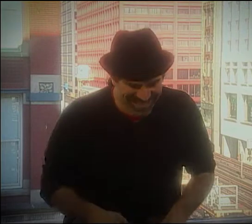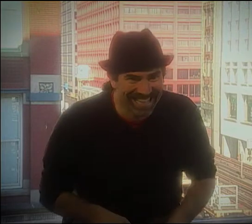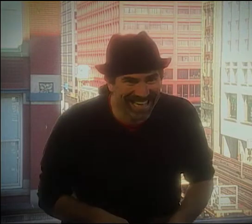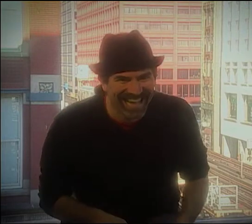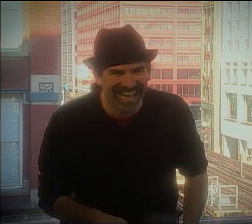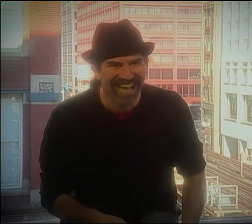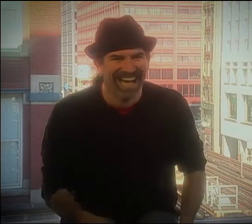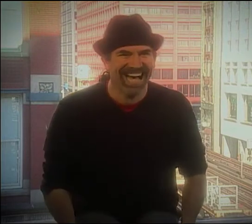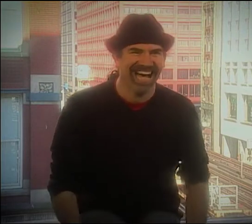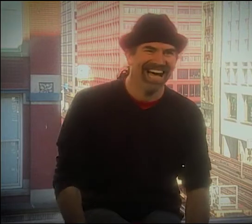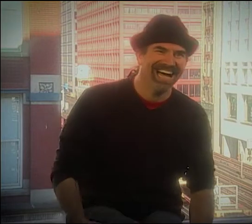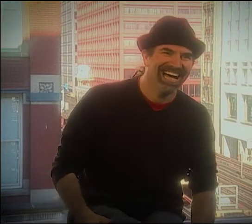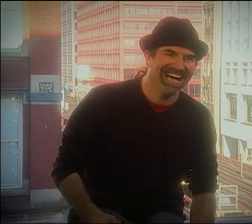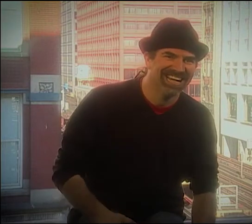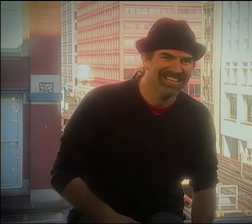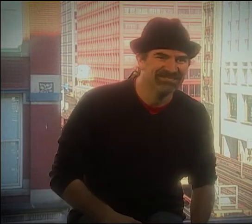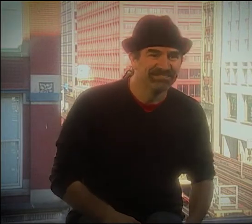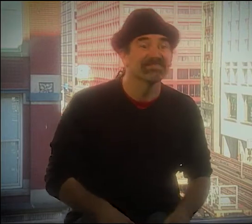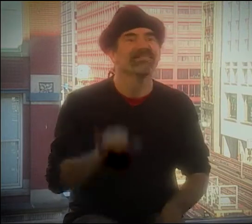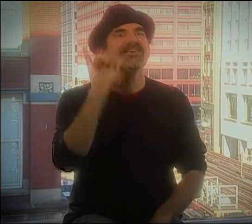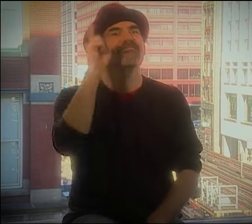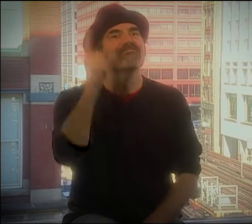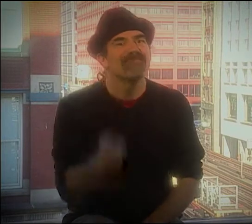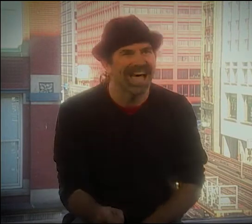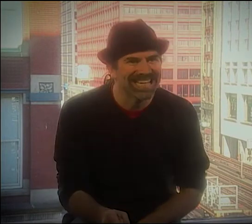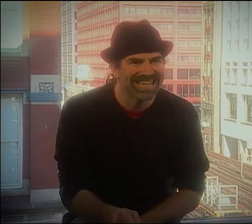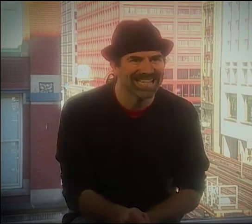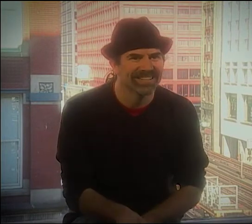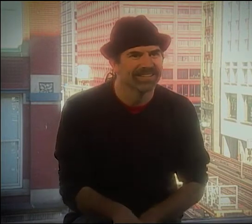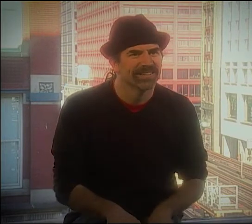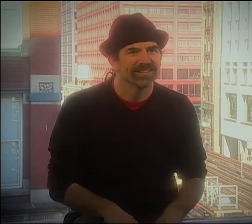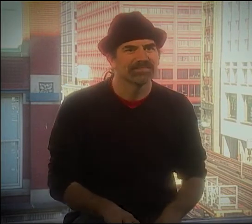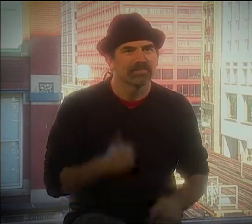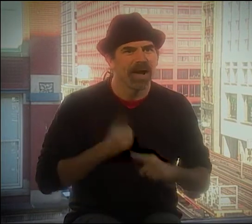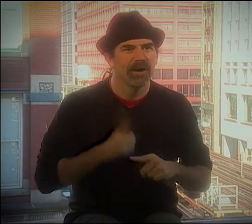I DON'T KNOW. WAS HE JUST MAKING IT UP OR WHAT?